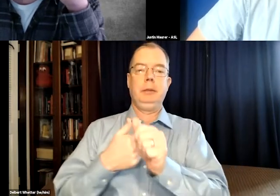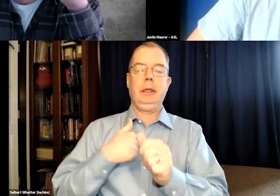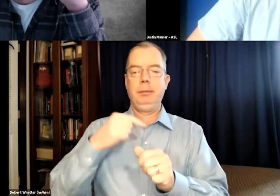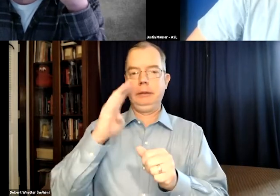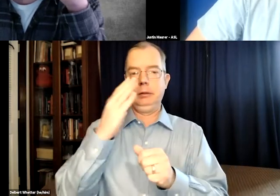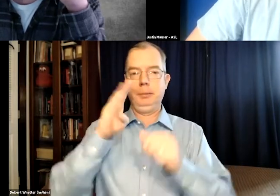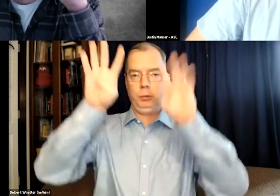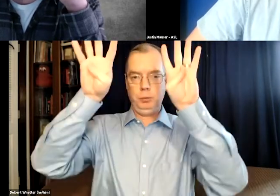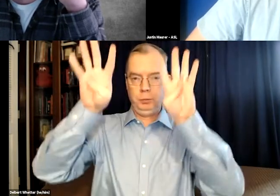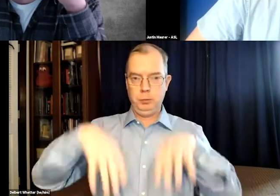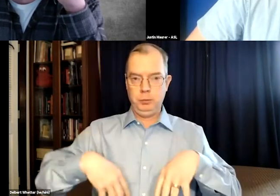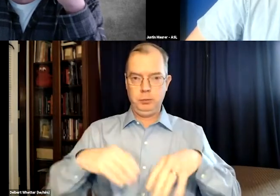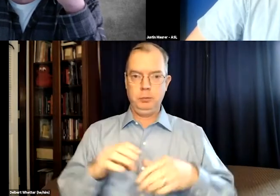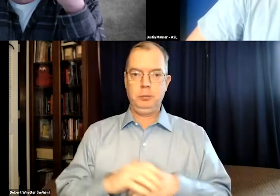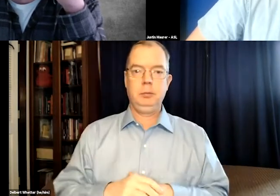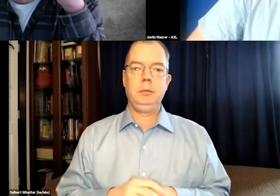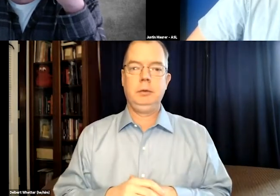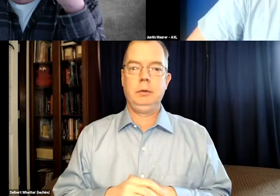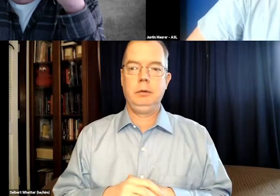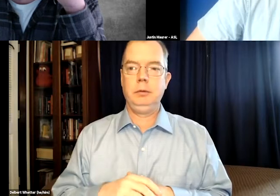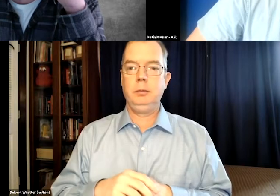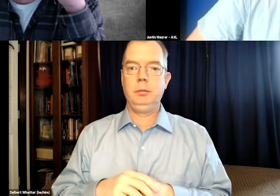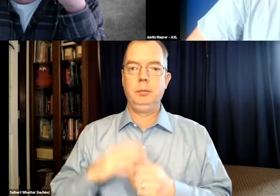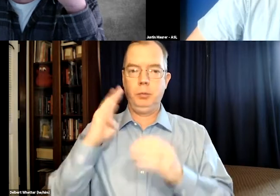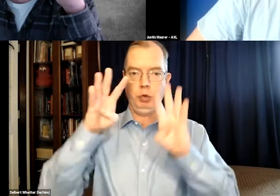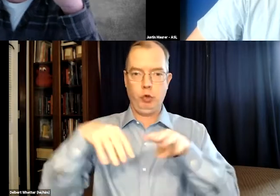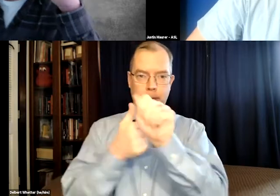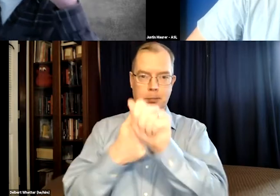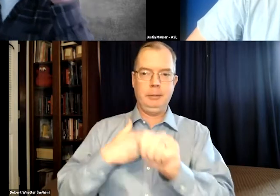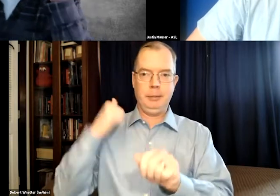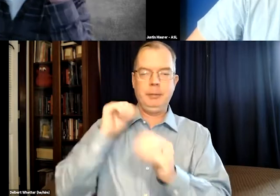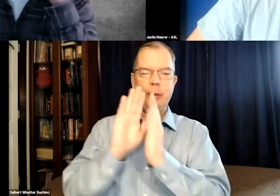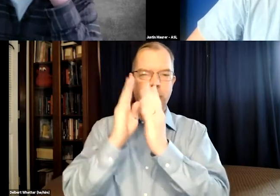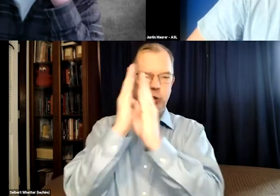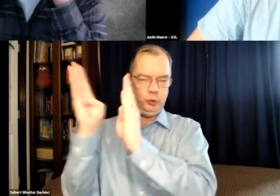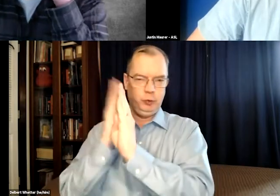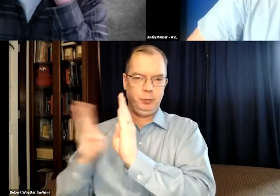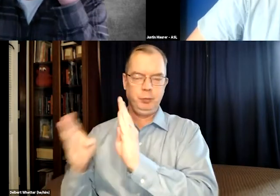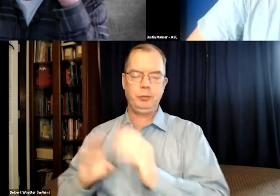a button up shirt, and I have blue curtains in my background,